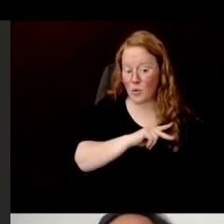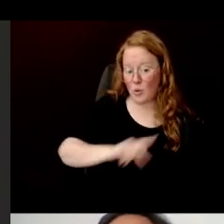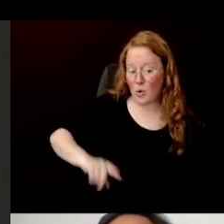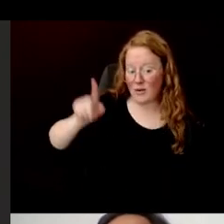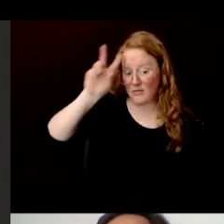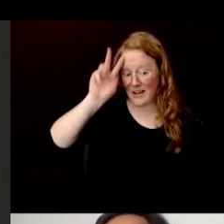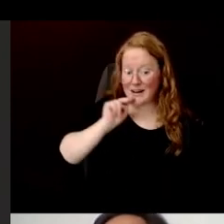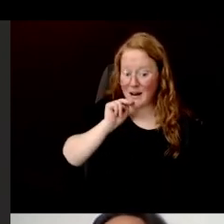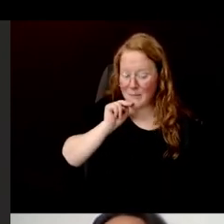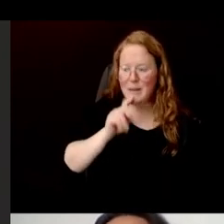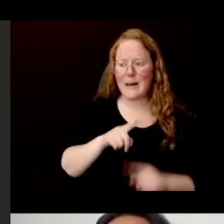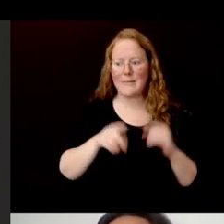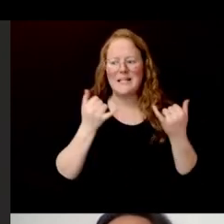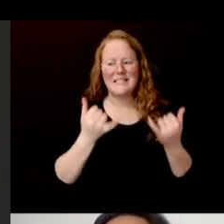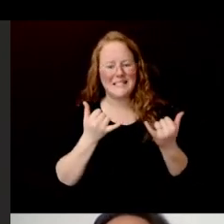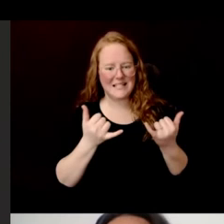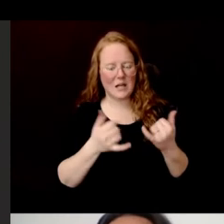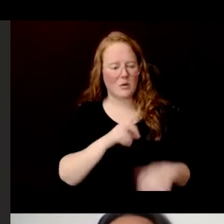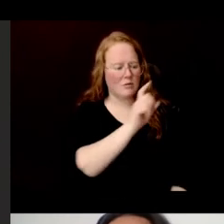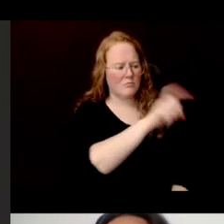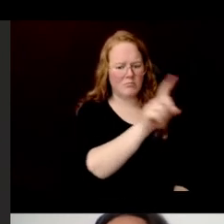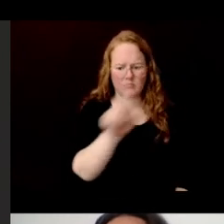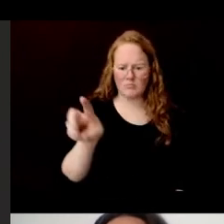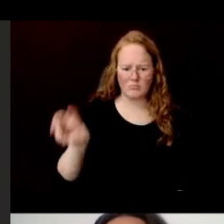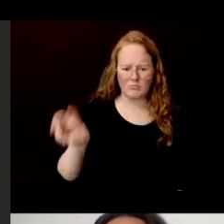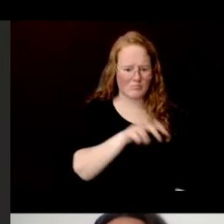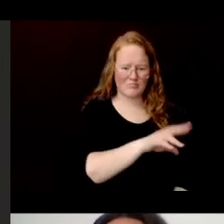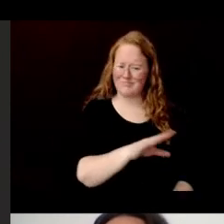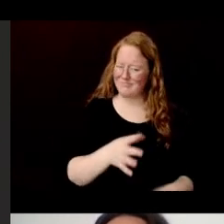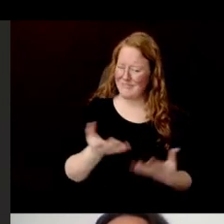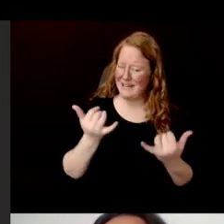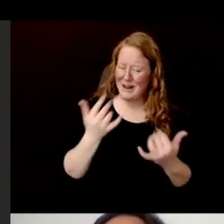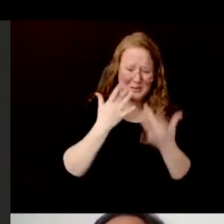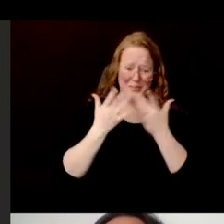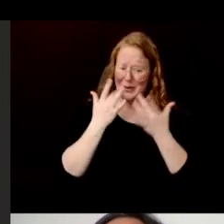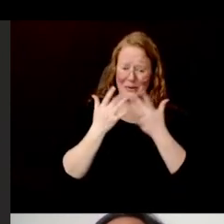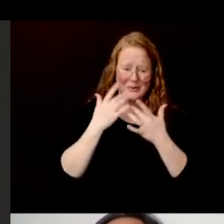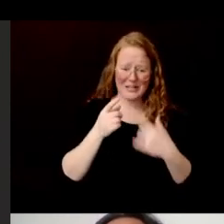Today, when you go around, you can barely find places where the dó tree grows.